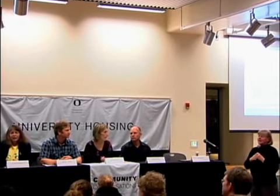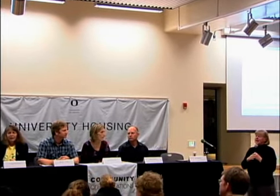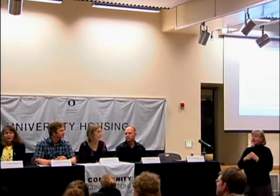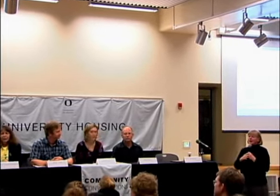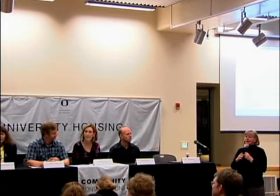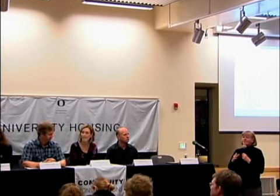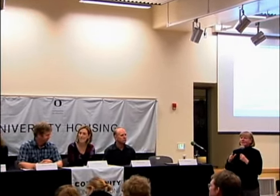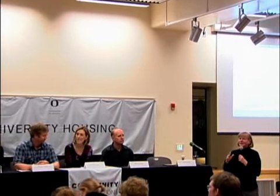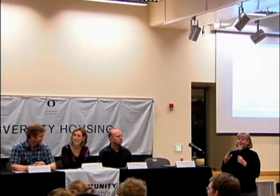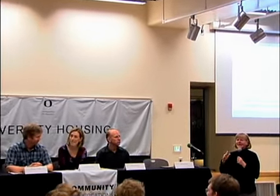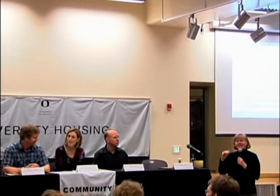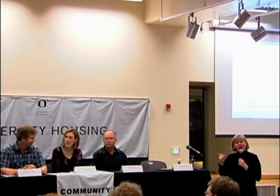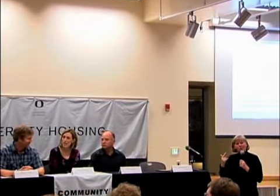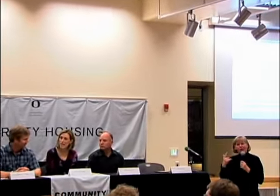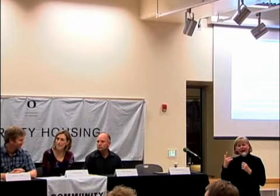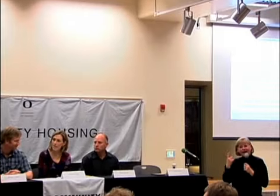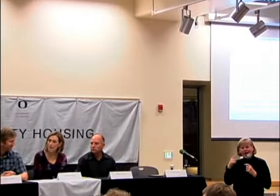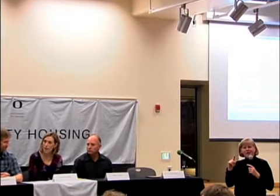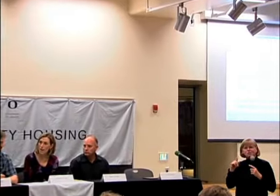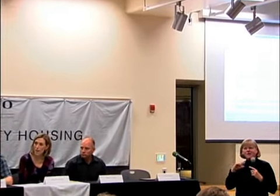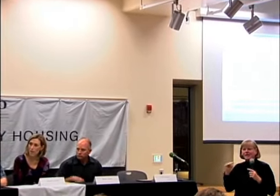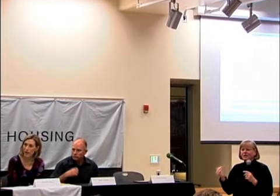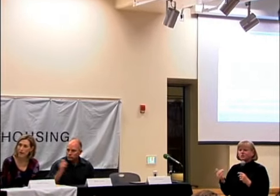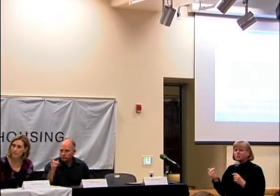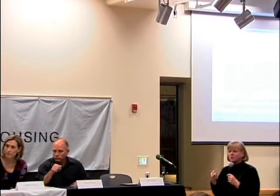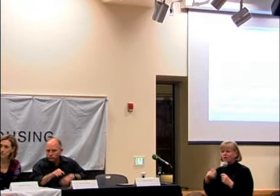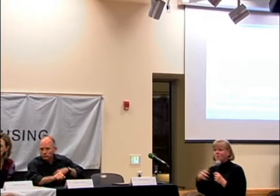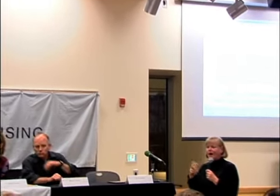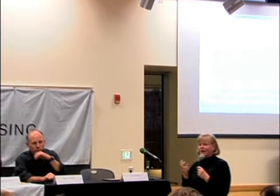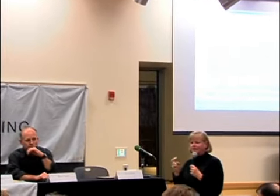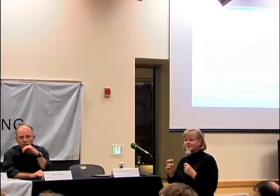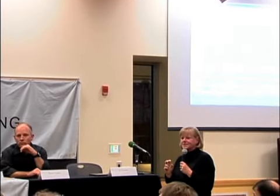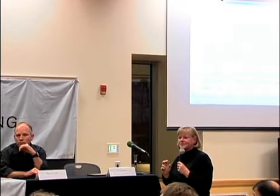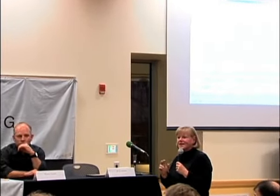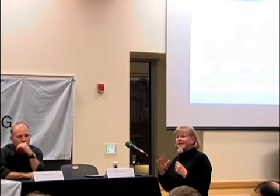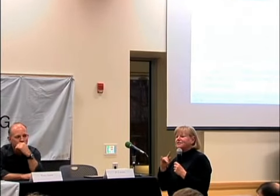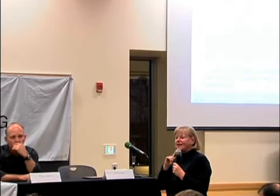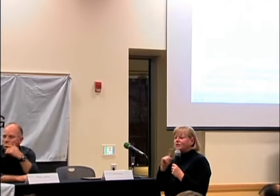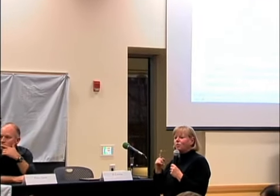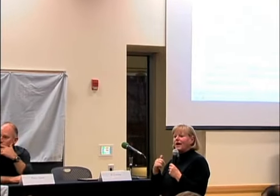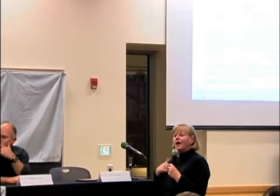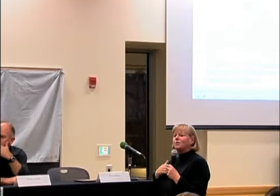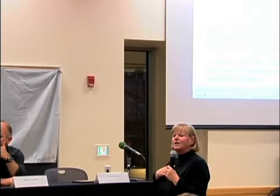NOW AT LAST WE CAN INTRODUCE OUR PANELIST. IN FACT WHAT I WOULD